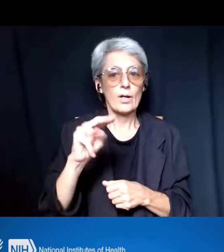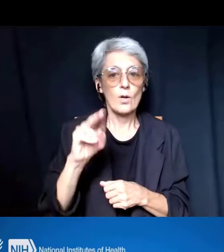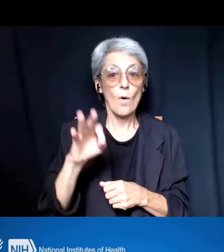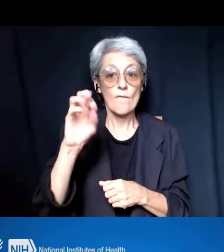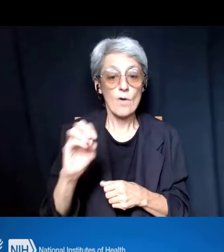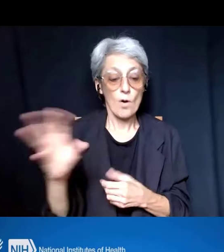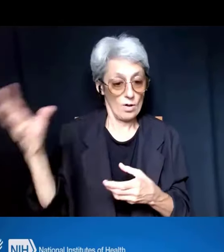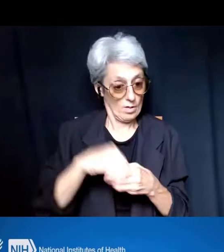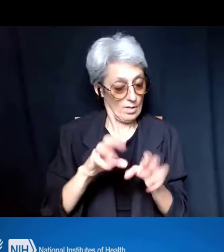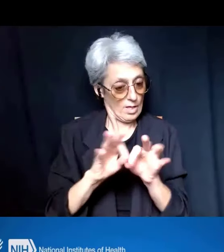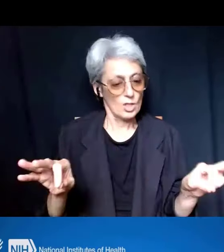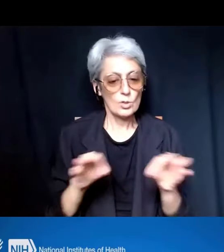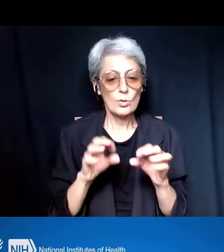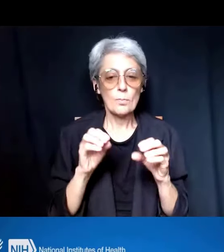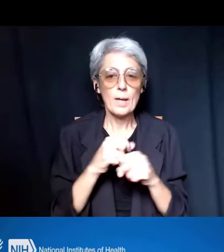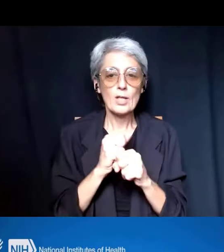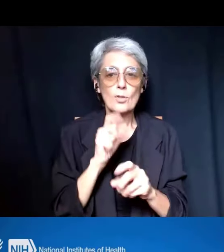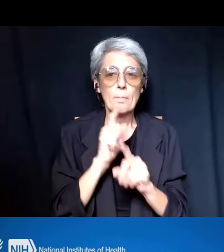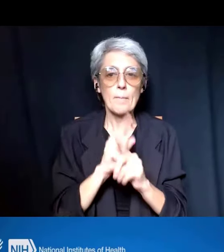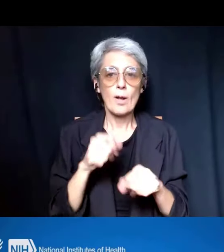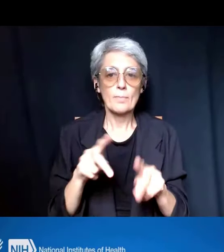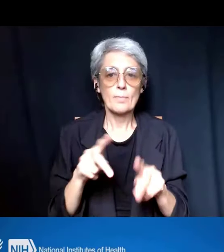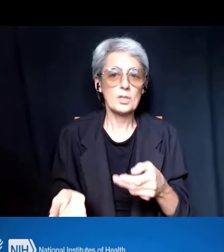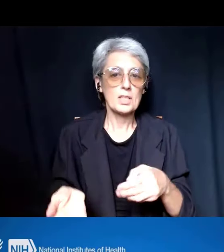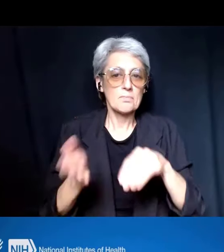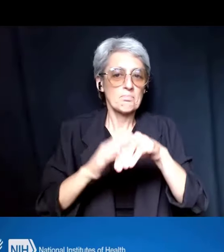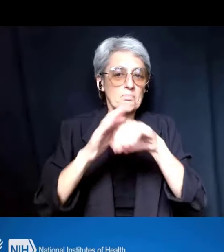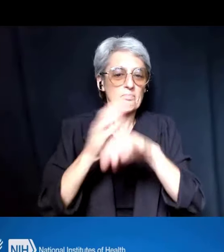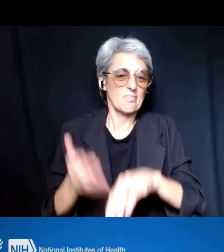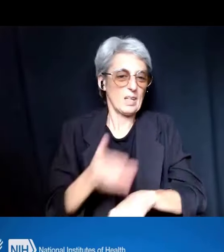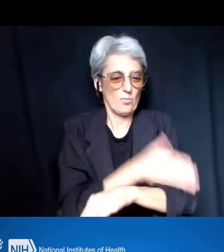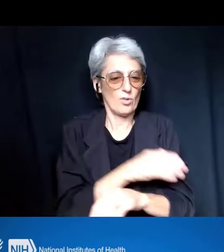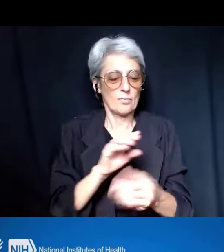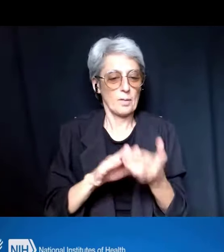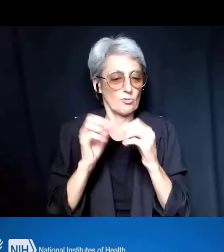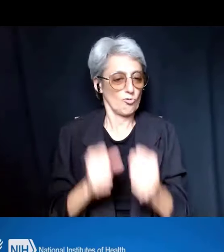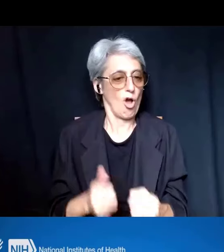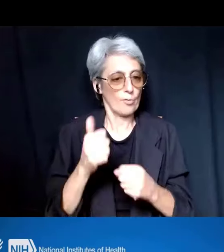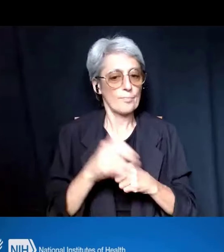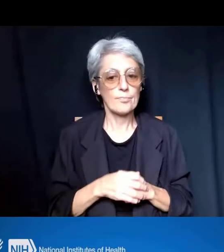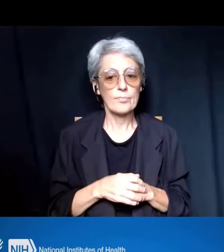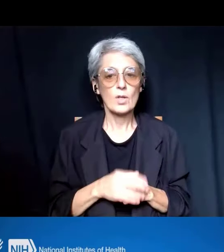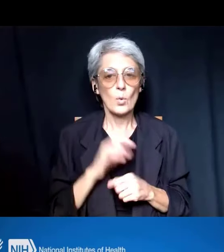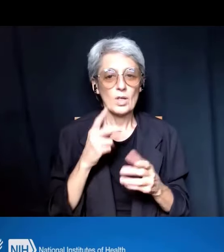And we'll talk more about that today. But the roots of this effort to update language